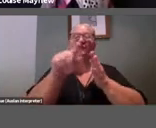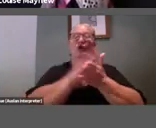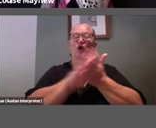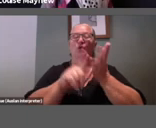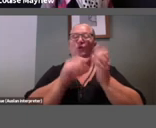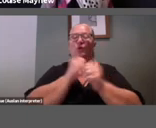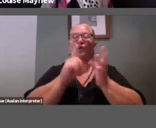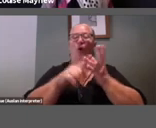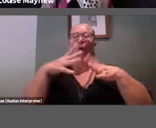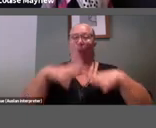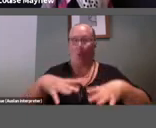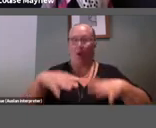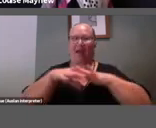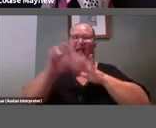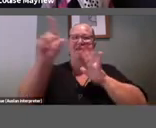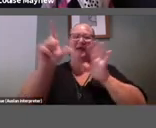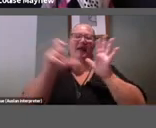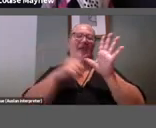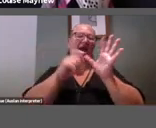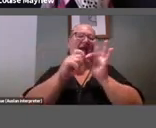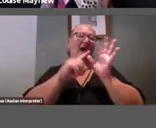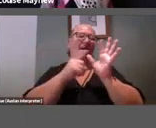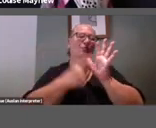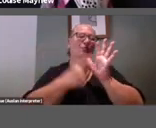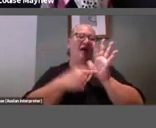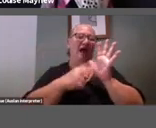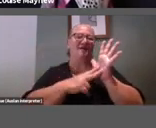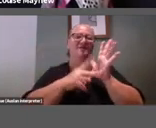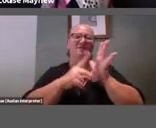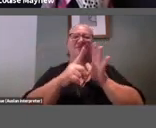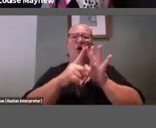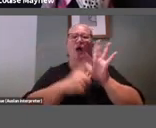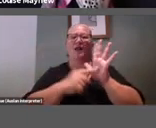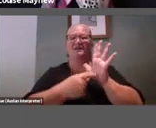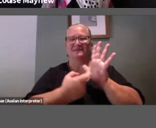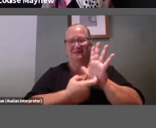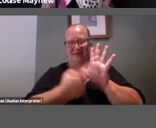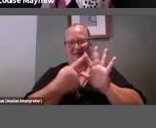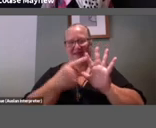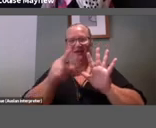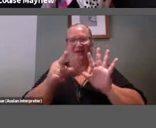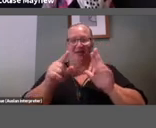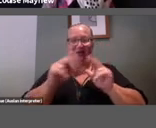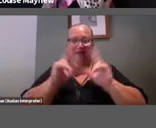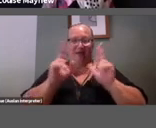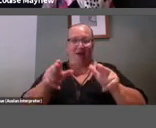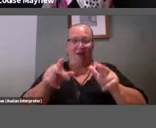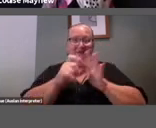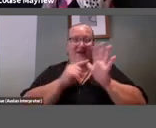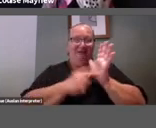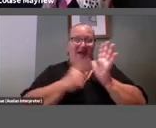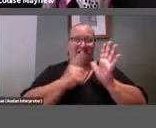Cabaret Voltaire, this was the home of Dada, and Hugo Ball was famous for